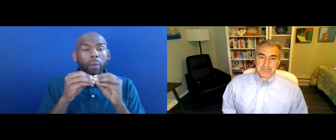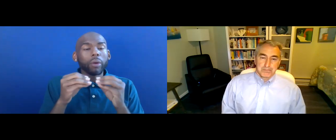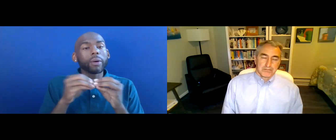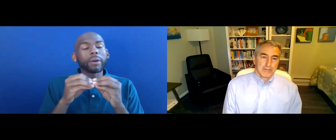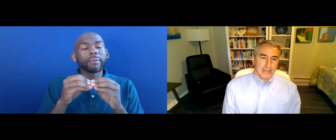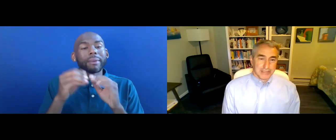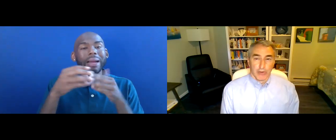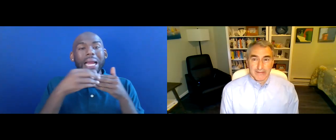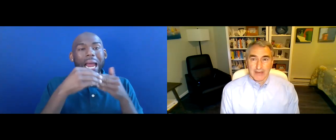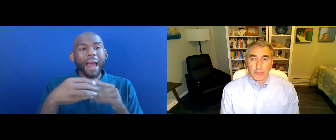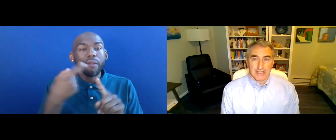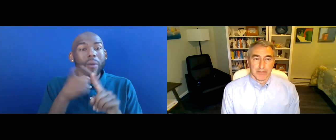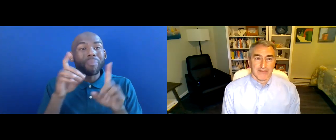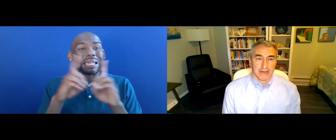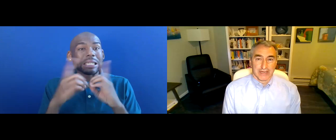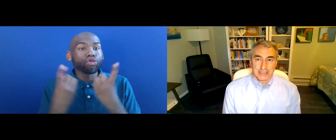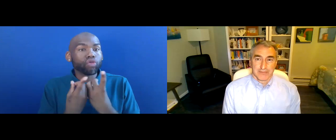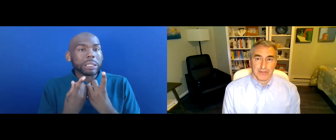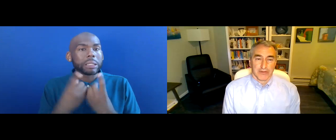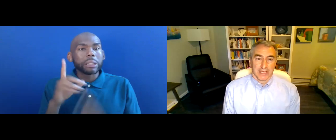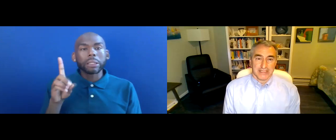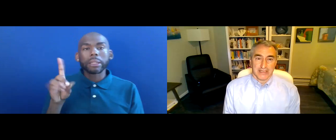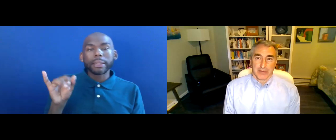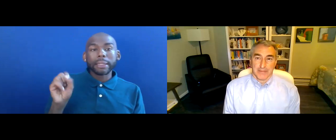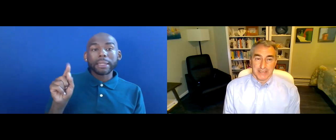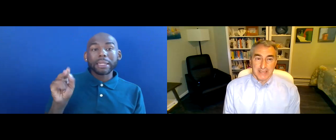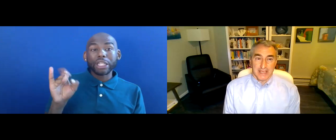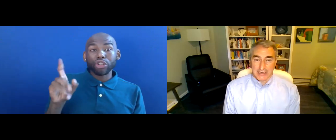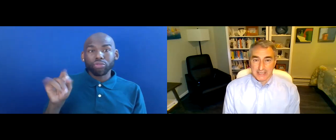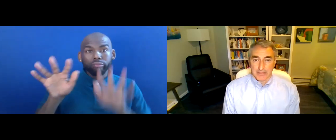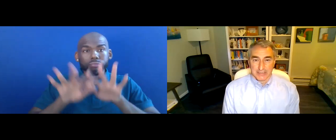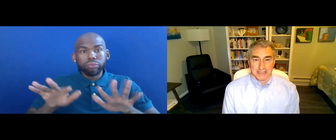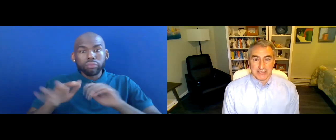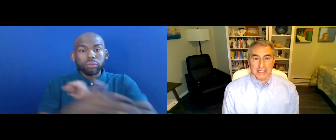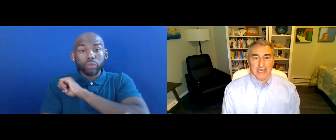IN SUPPORT OF THAT WE PROVIDE GRANTS FOR IDEA PART B AND C